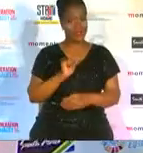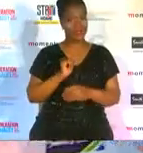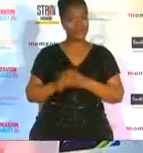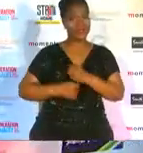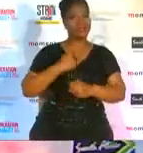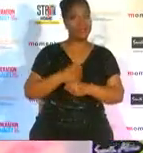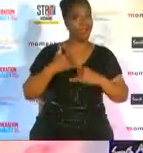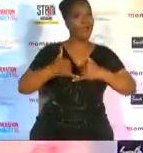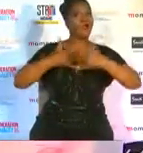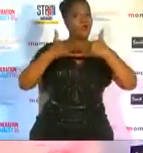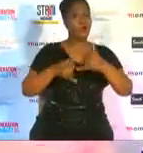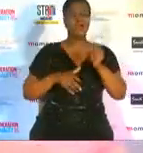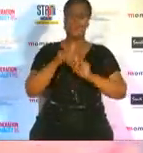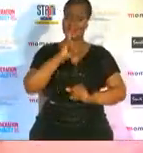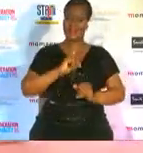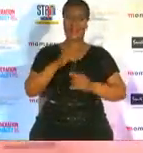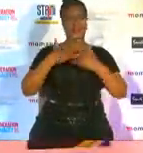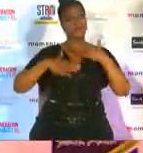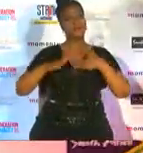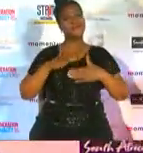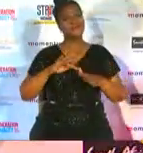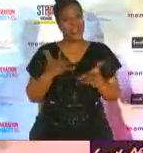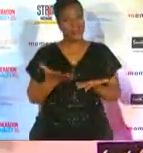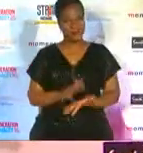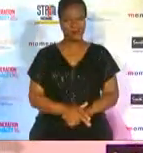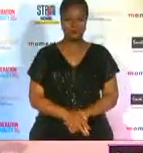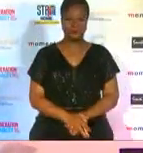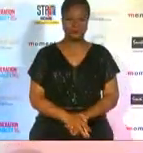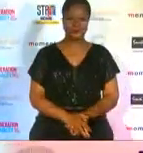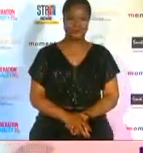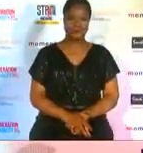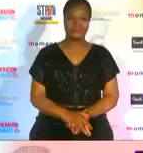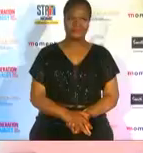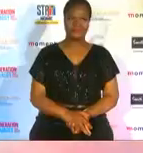any better than that tell me how you feel